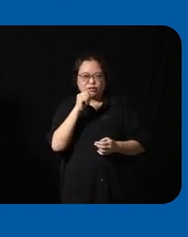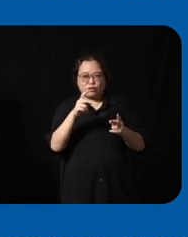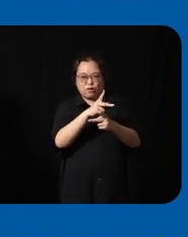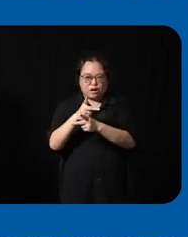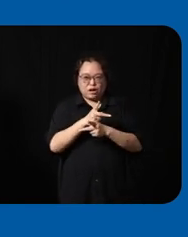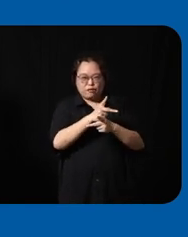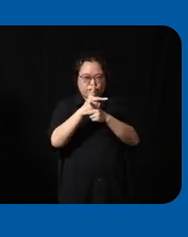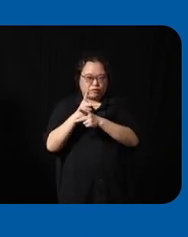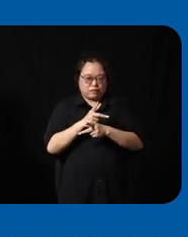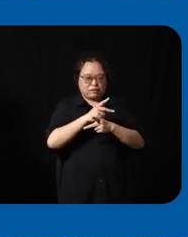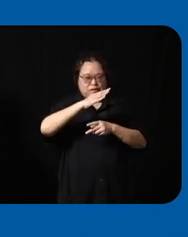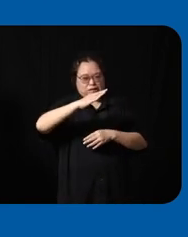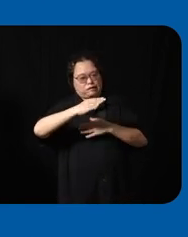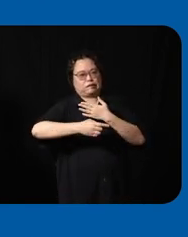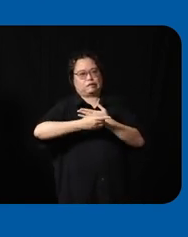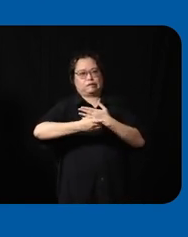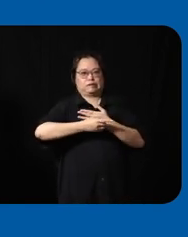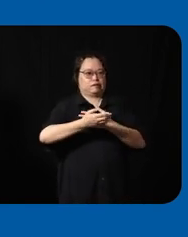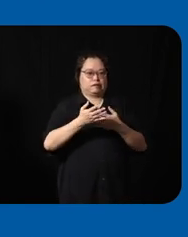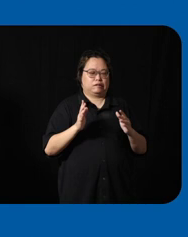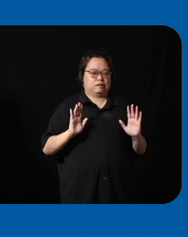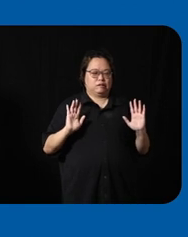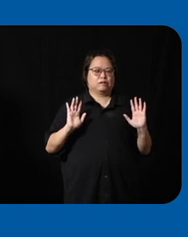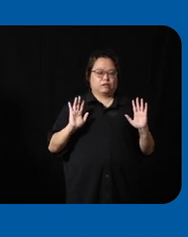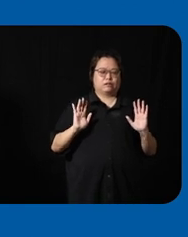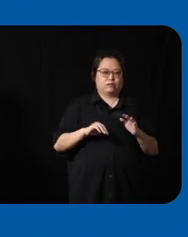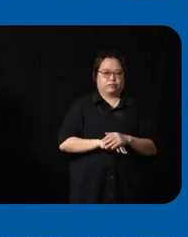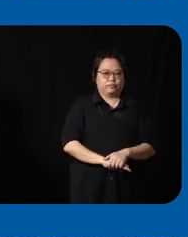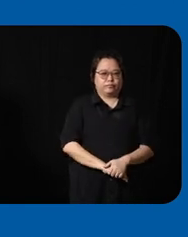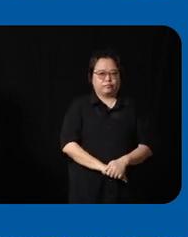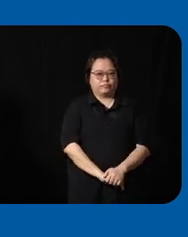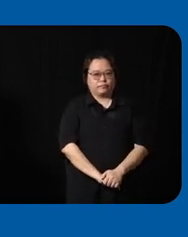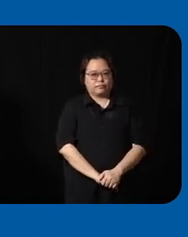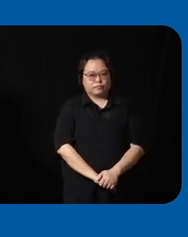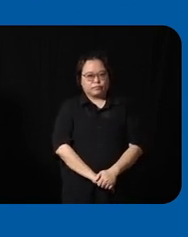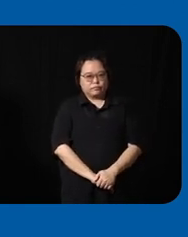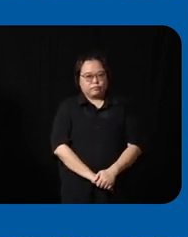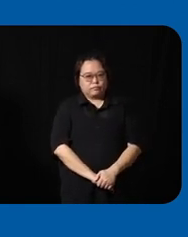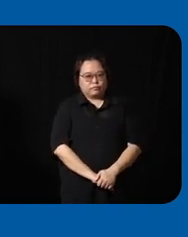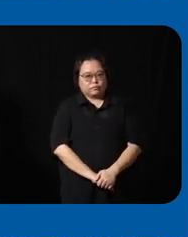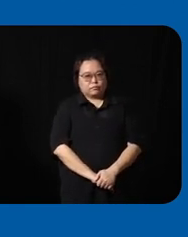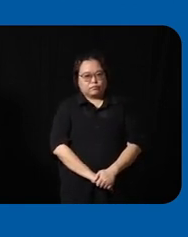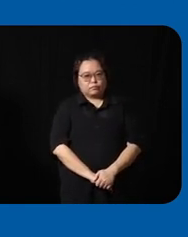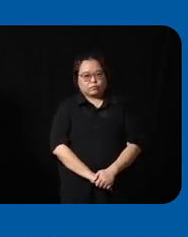up on on a very very busy road um if you lose control uh the bottom panel is eventually what